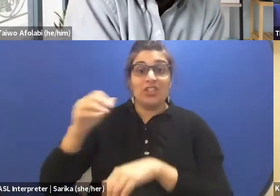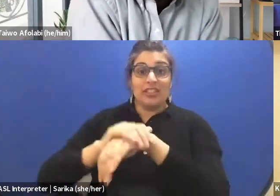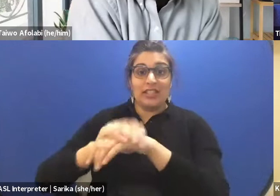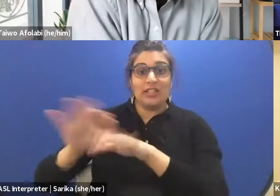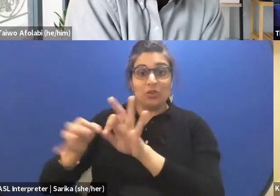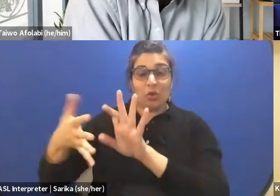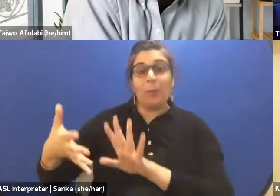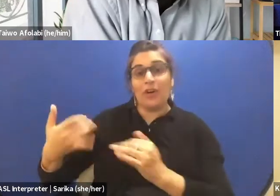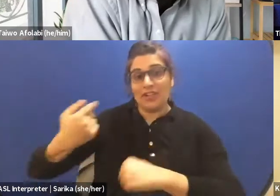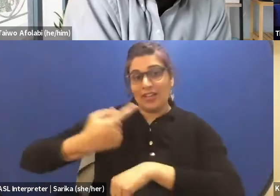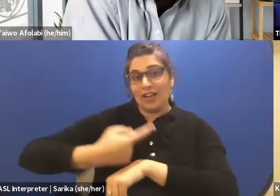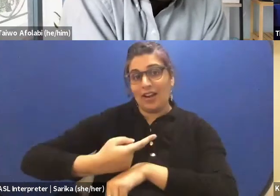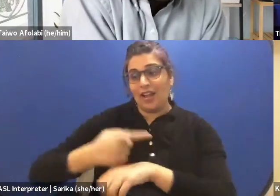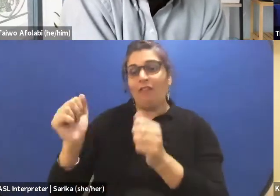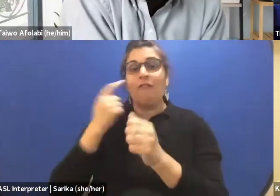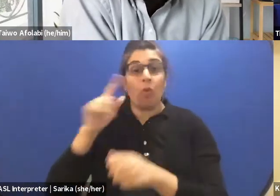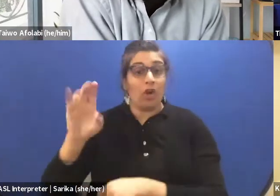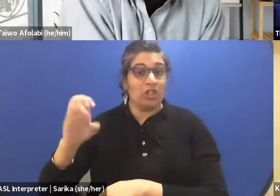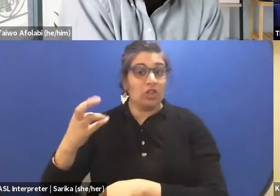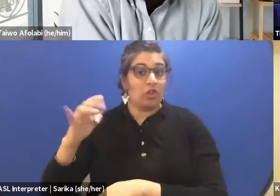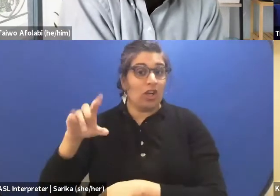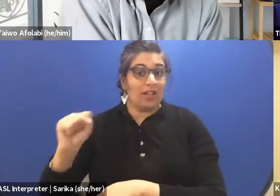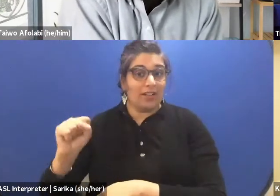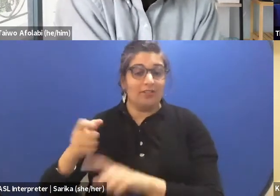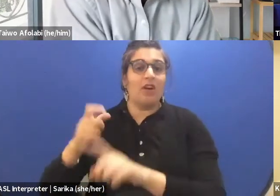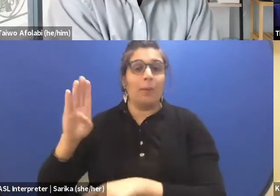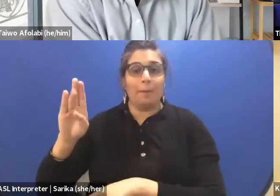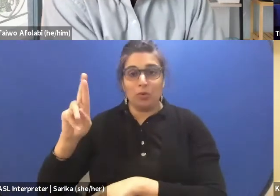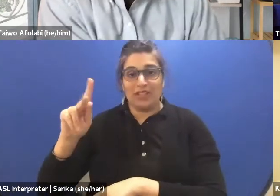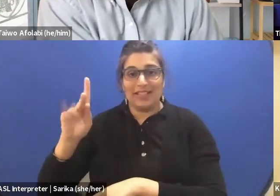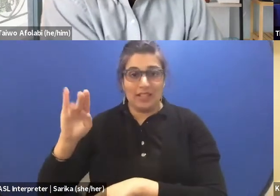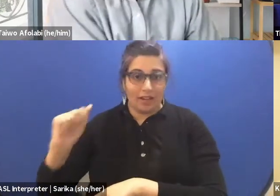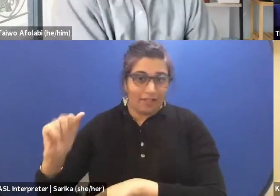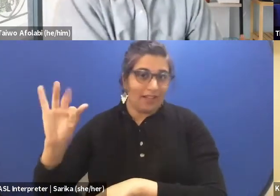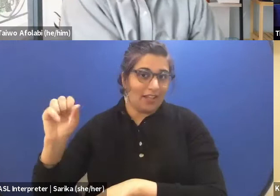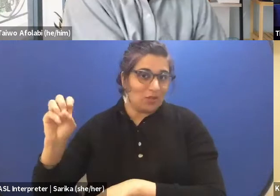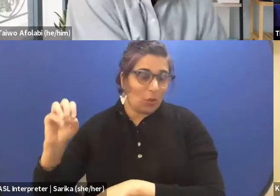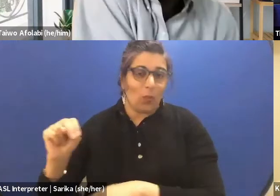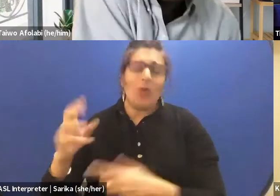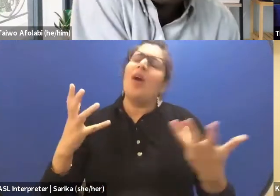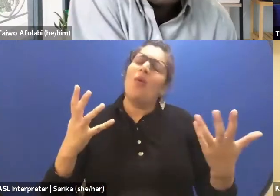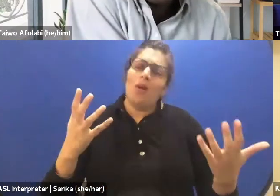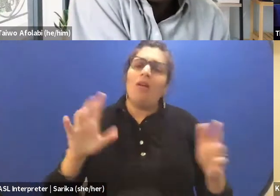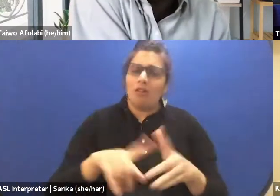with Charles there in Burkina Faso. So, I'd like to start today this conversation